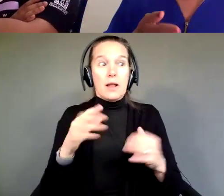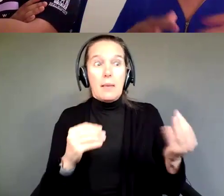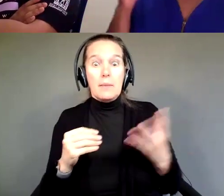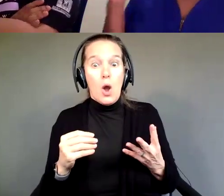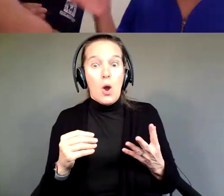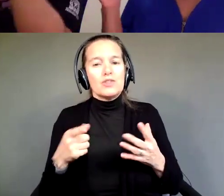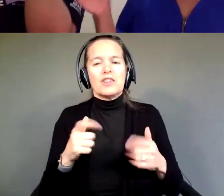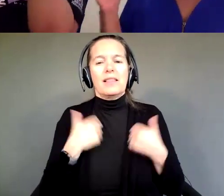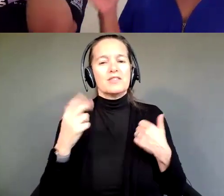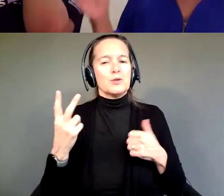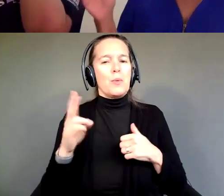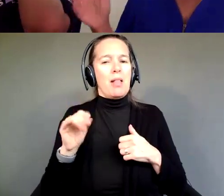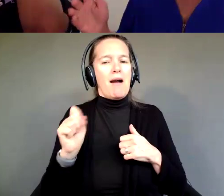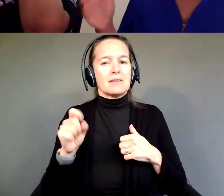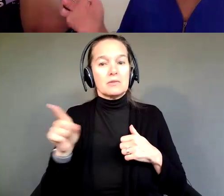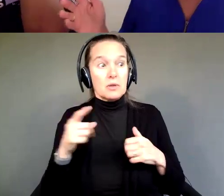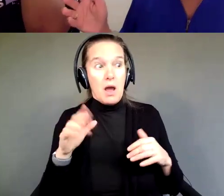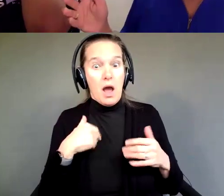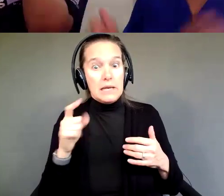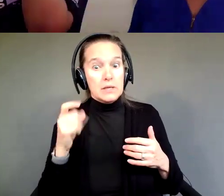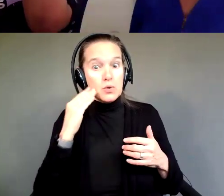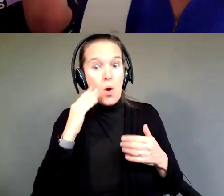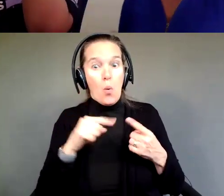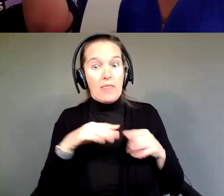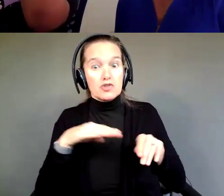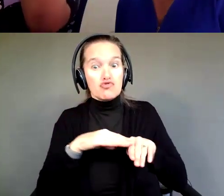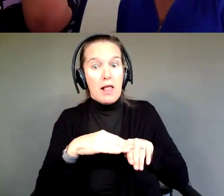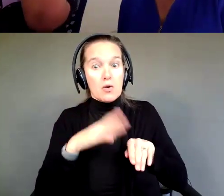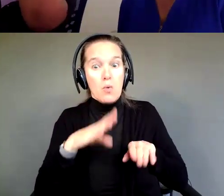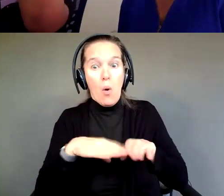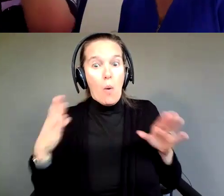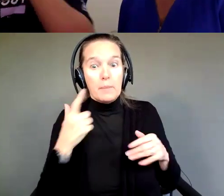from me, "I need to know, when is this trailer coming online because we're ready to support it."